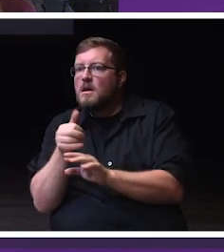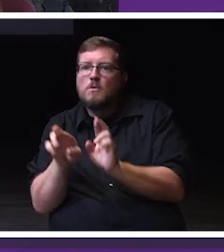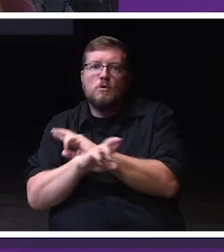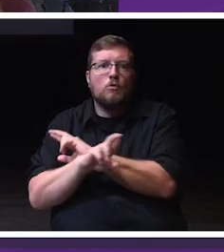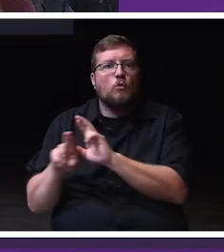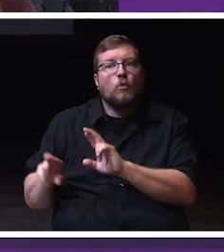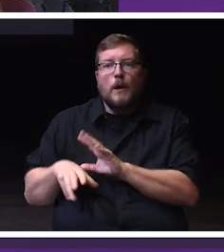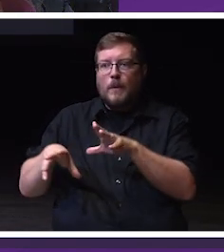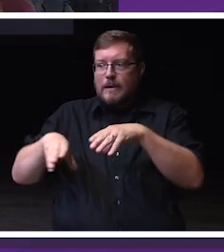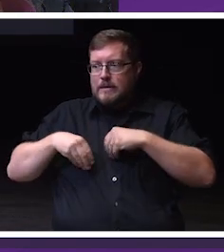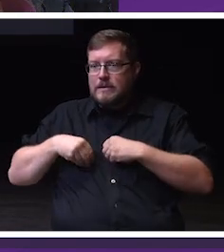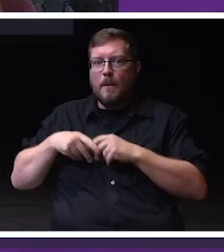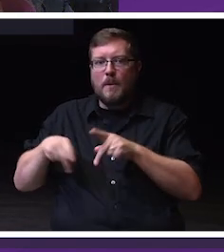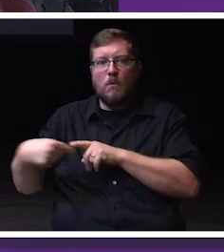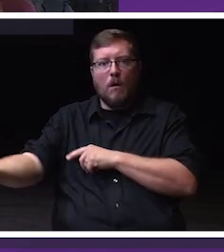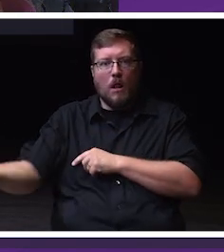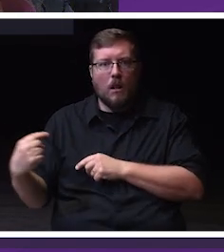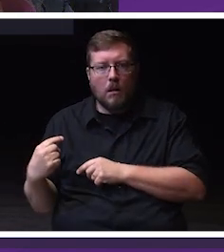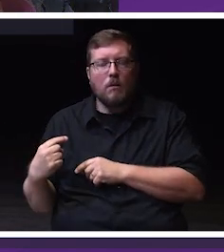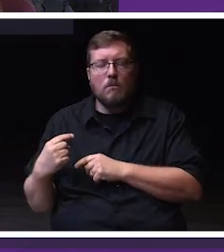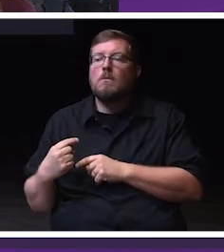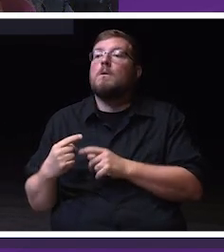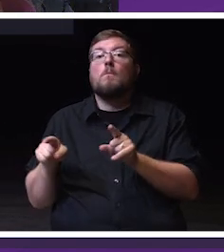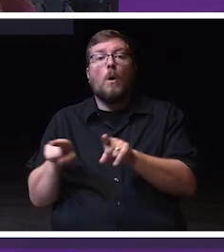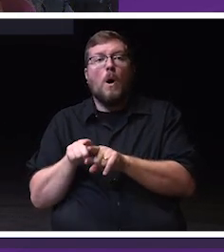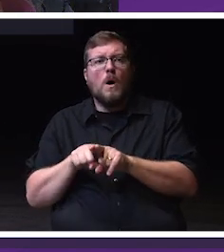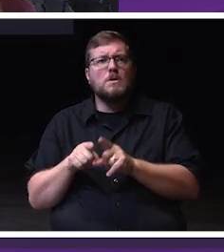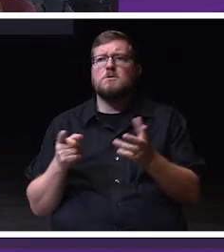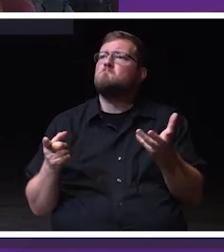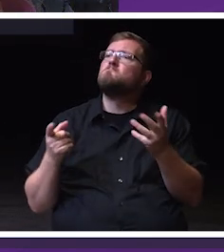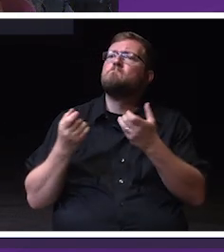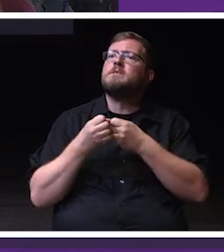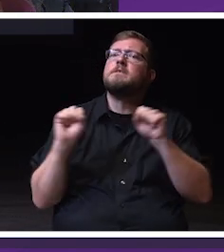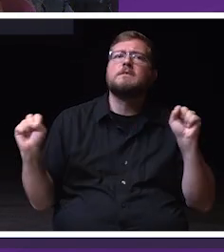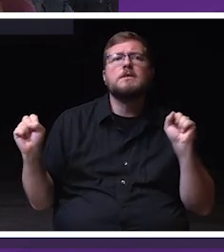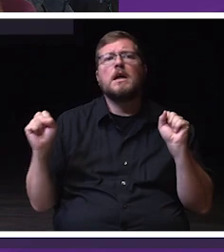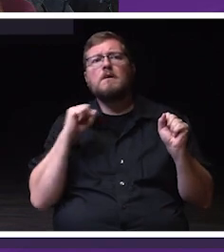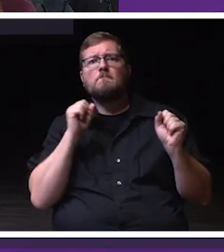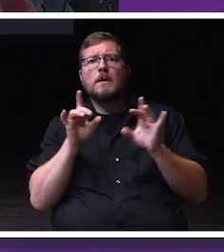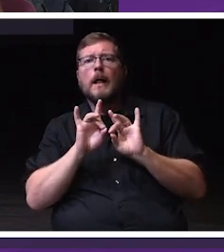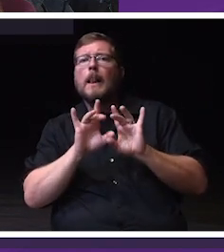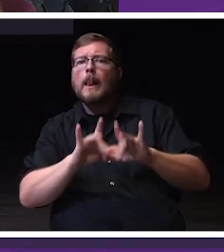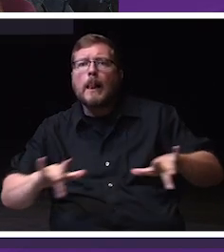The sidewalks are clear and safe for participants to navigate and that hundreds of camper letters